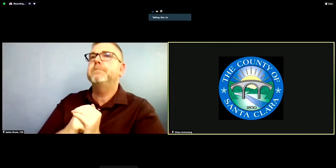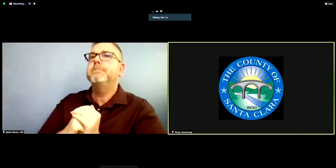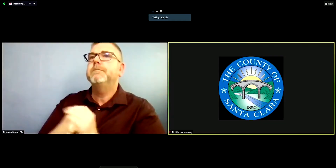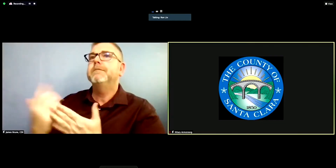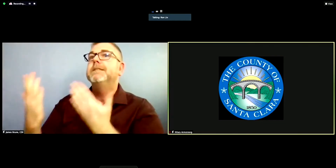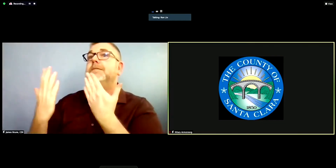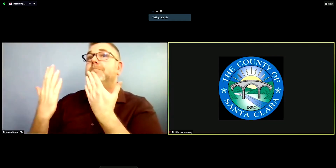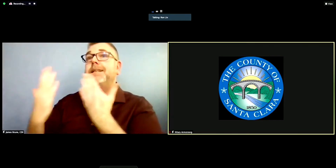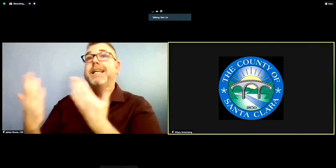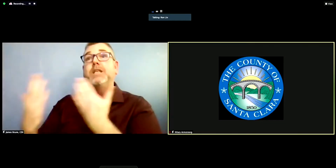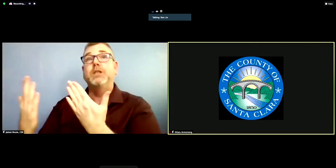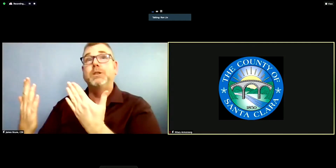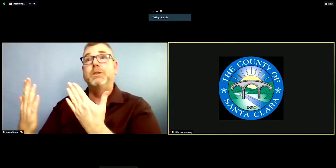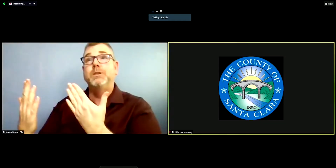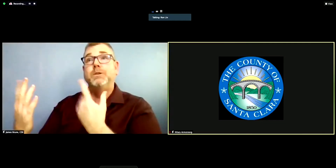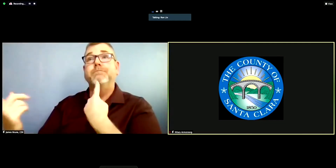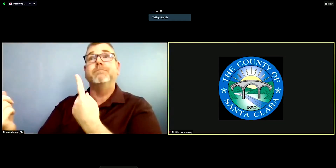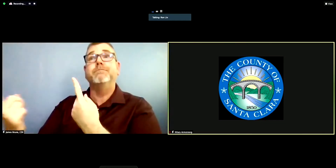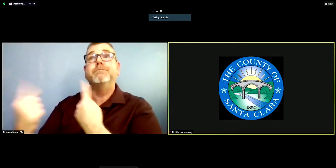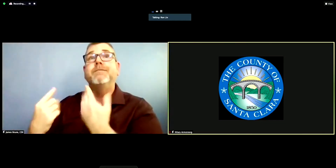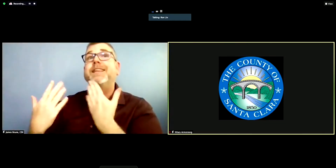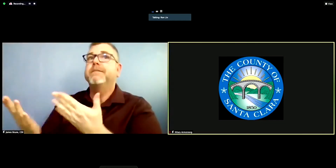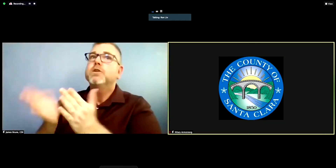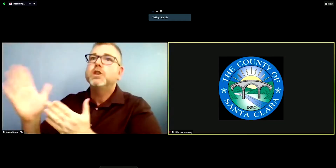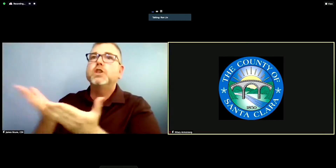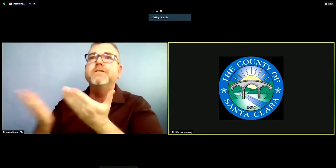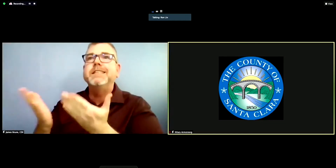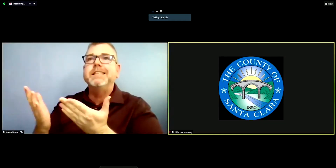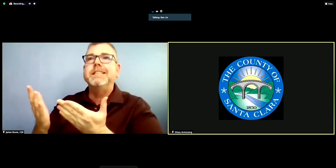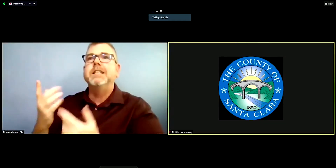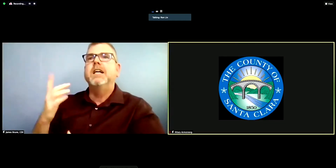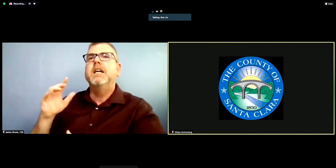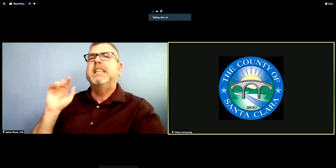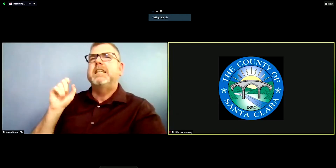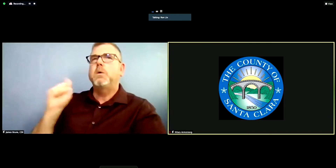Tong, can you share with us why you think cases and hospitalizations have begun to decline?